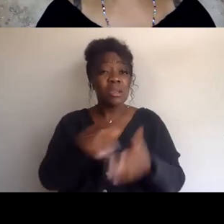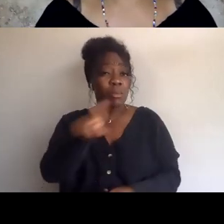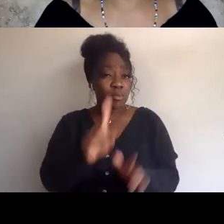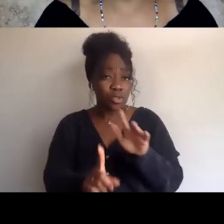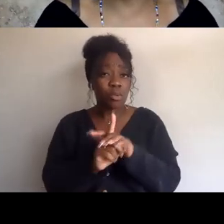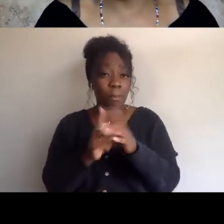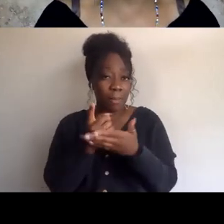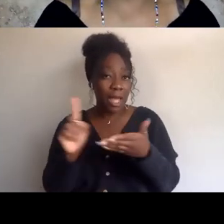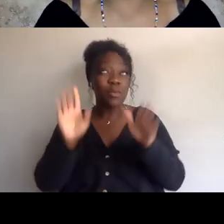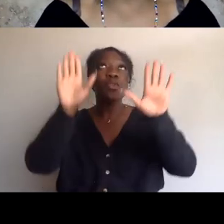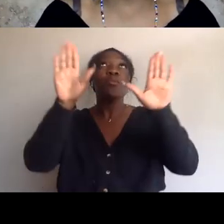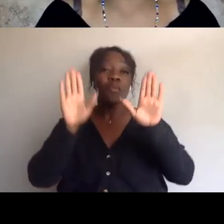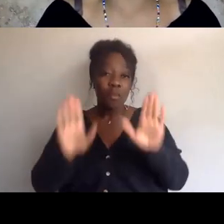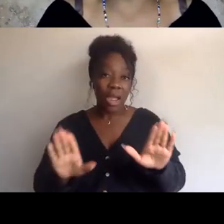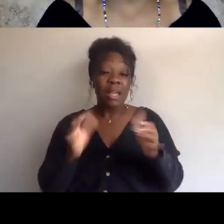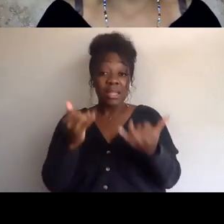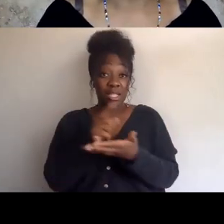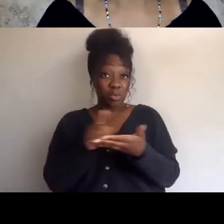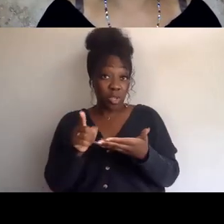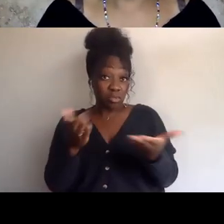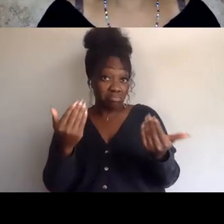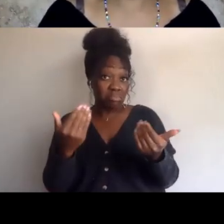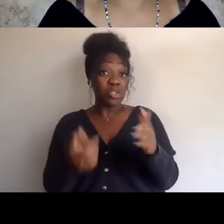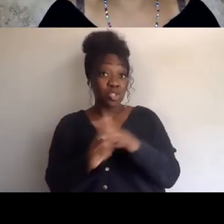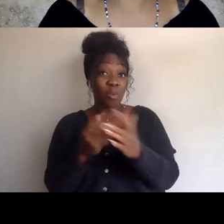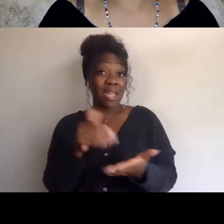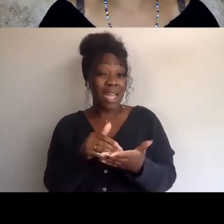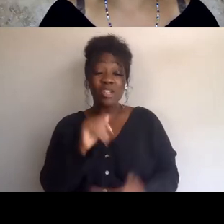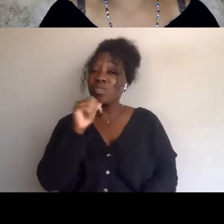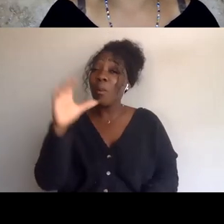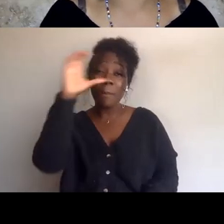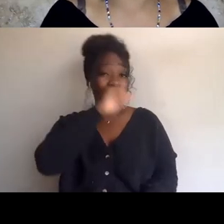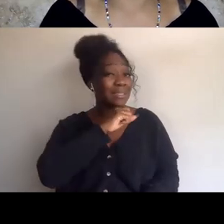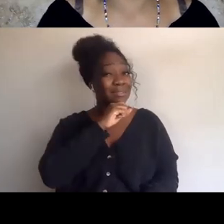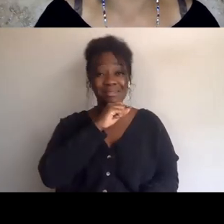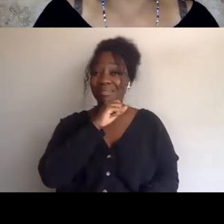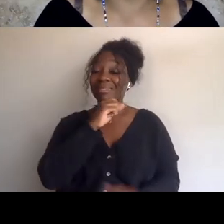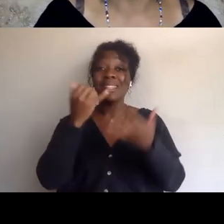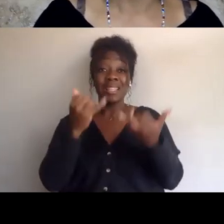If you're gonna come this week is another don't miss week, because this is our arts and culture week